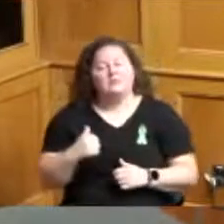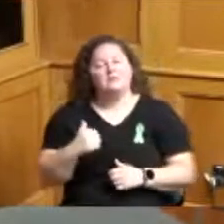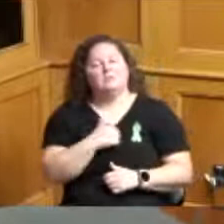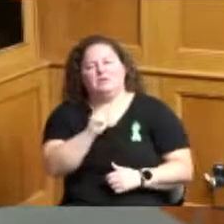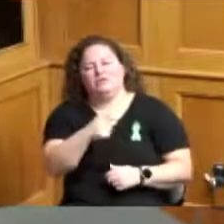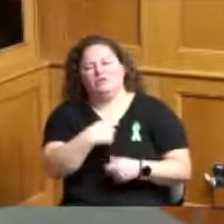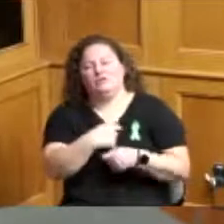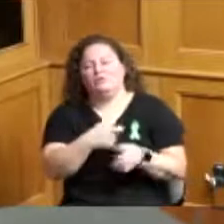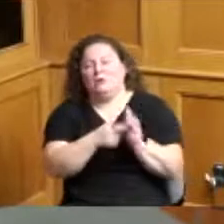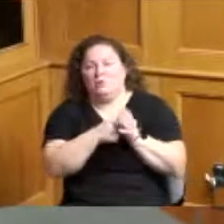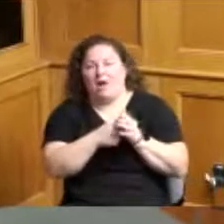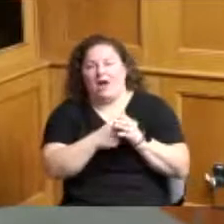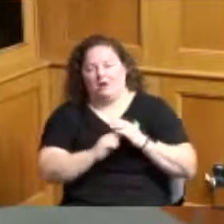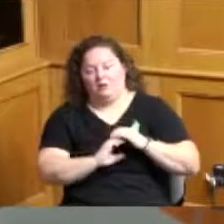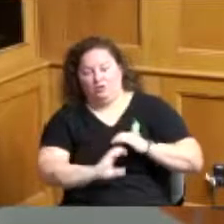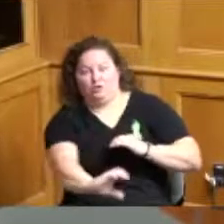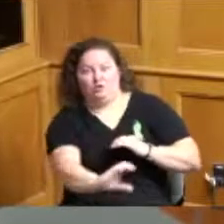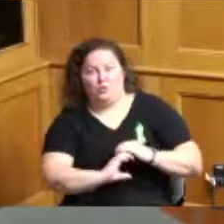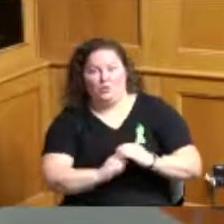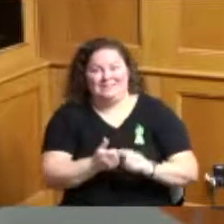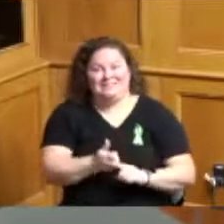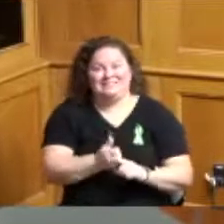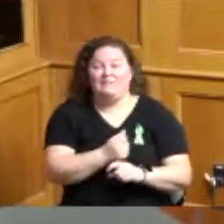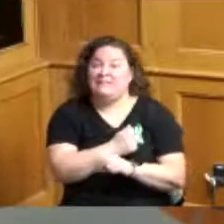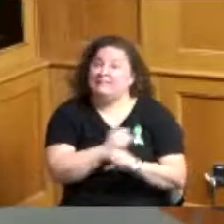construction and then post construction with that structure being maintained there